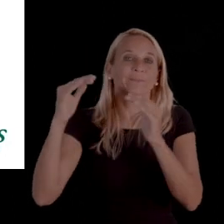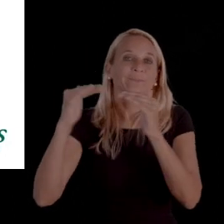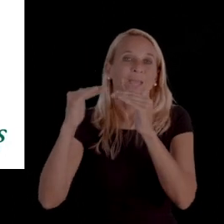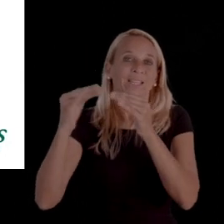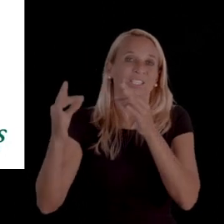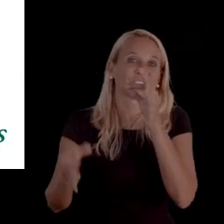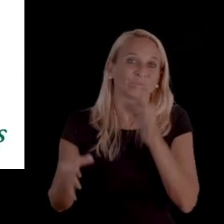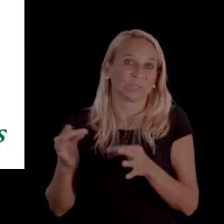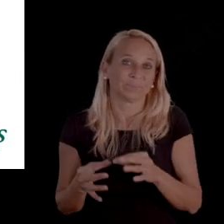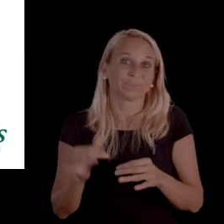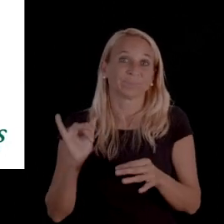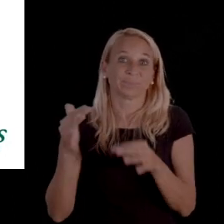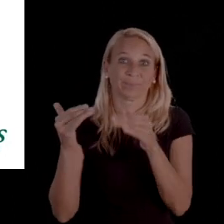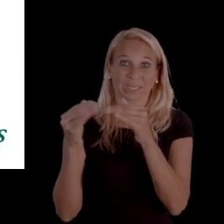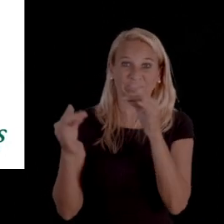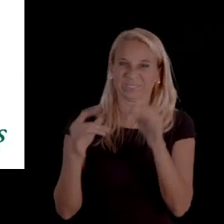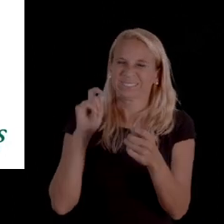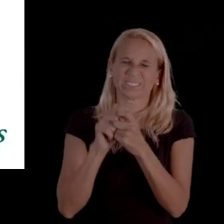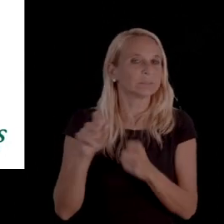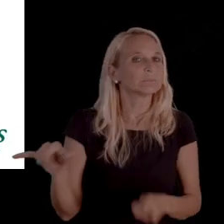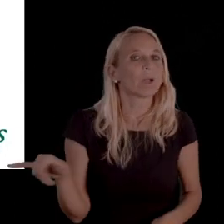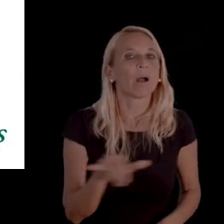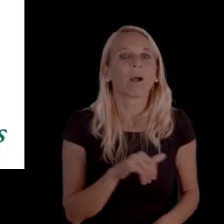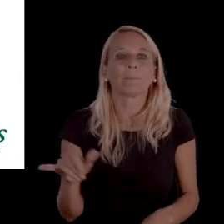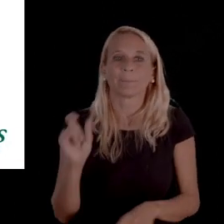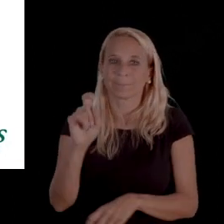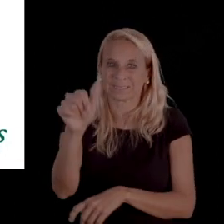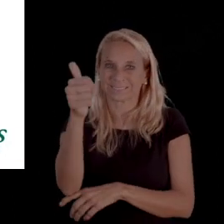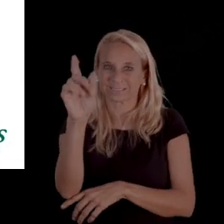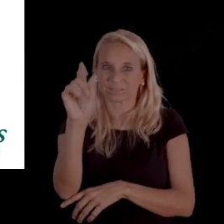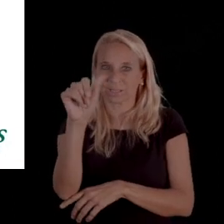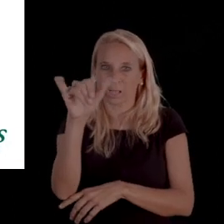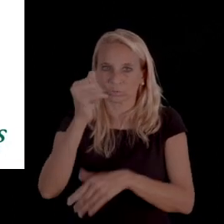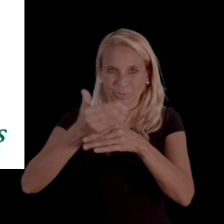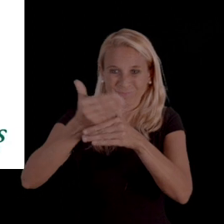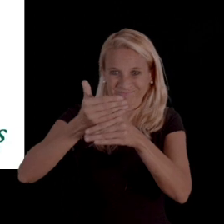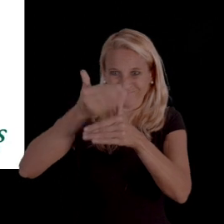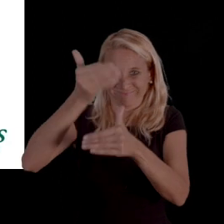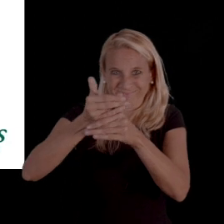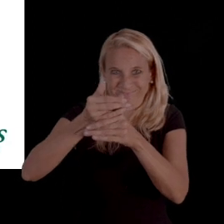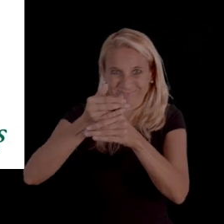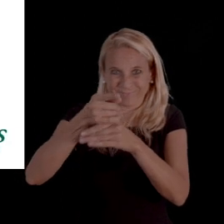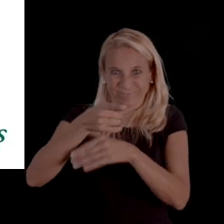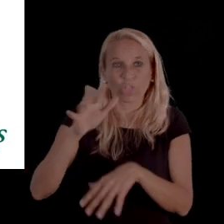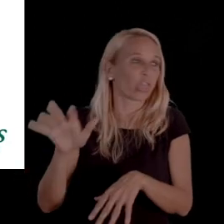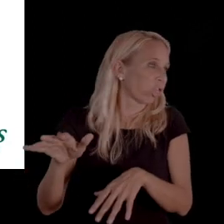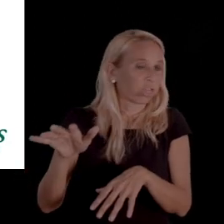but the continuation of services timeline is the exact same, it's gonna be 10 days, your 10-day window.